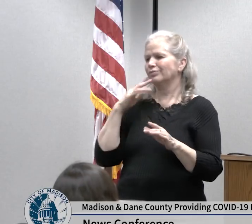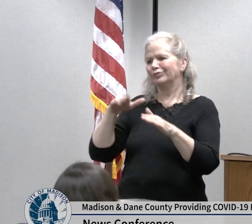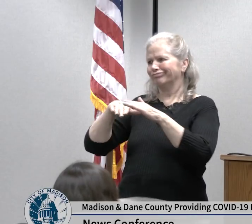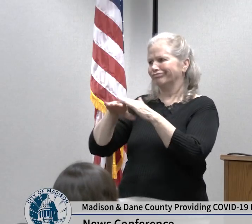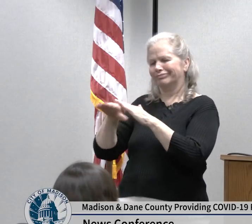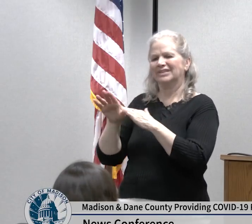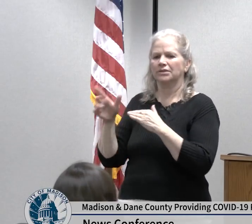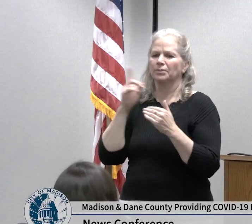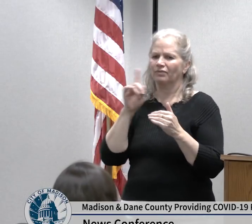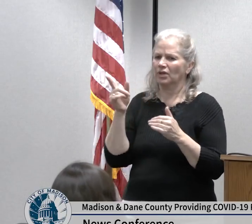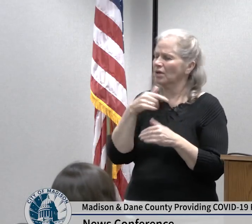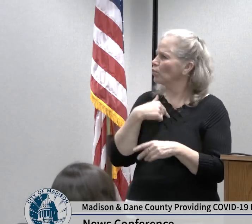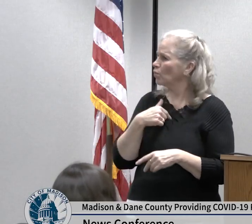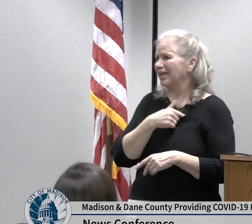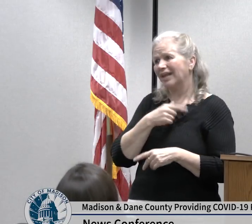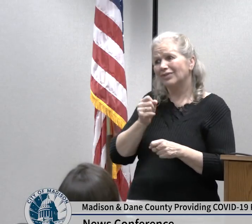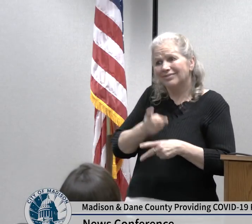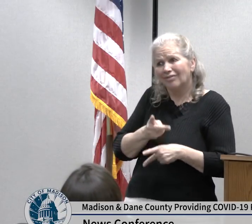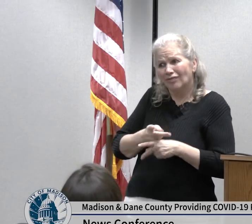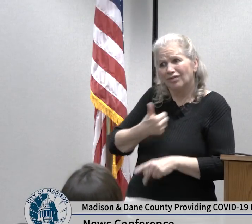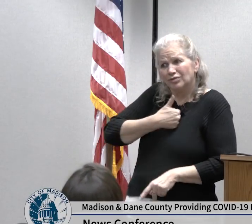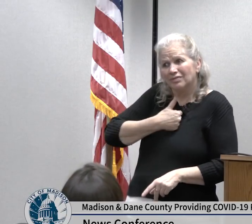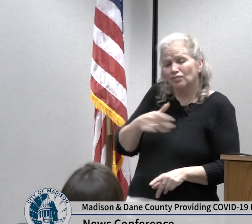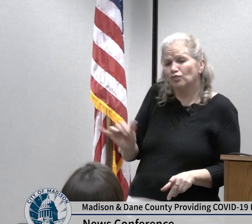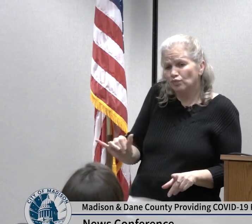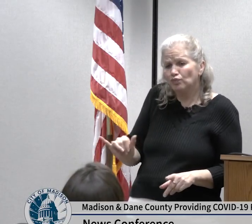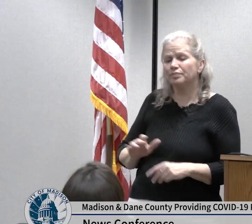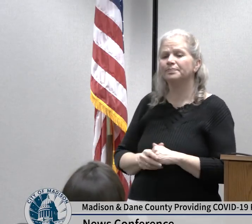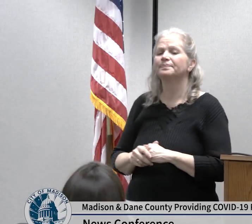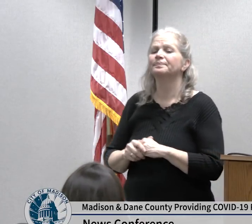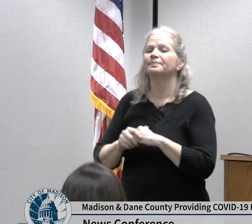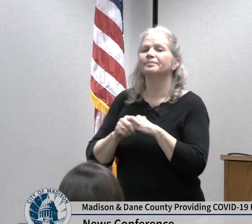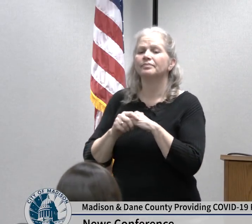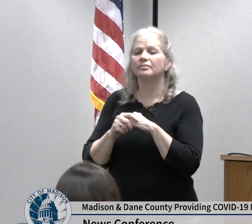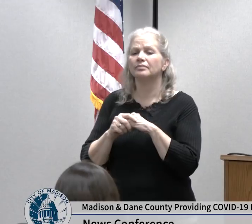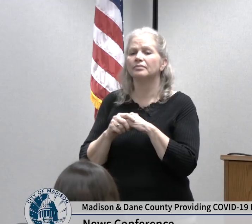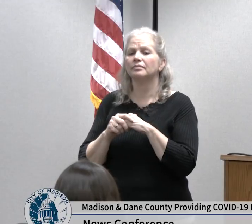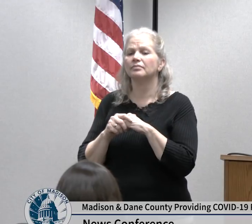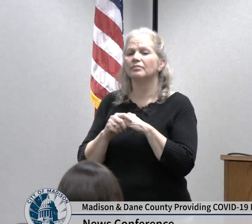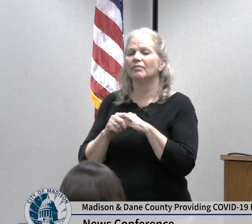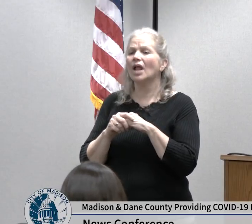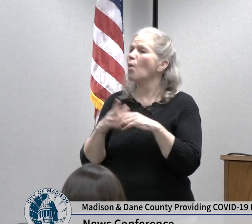need in addition to protecting our patients our staff in other patients